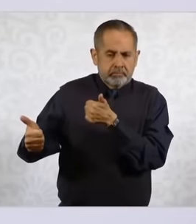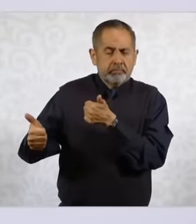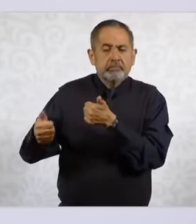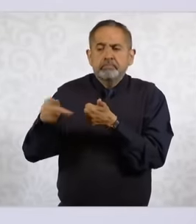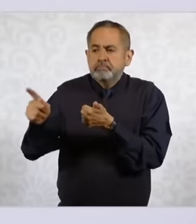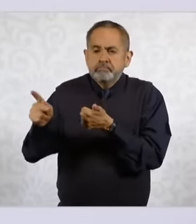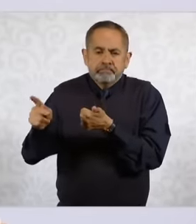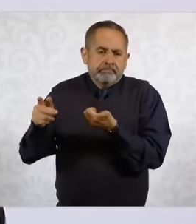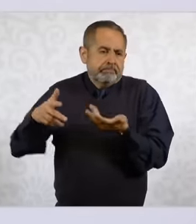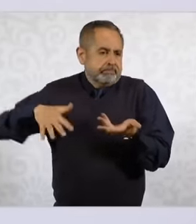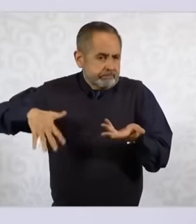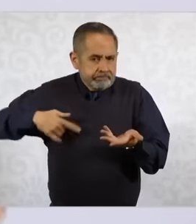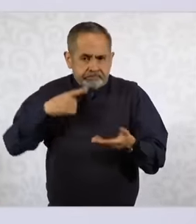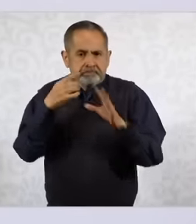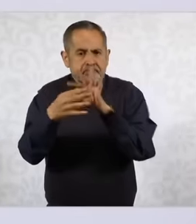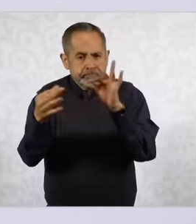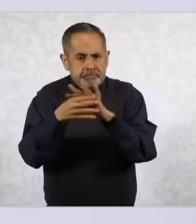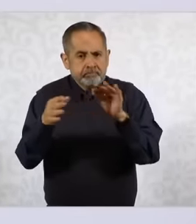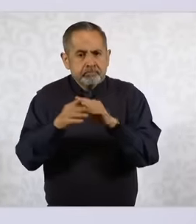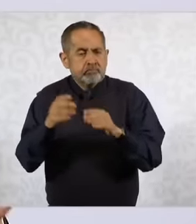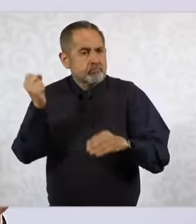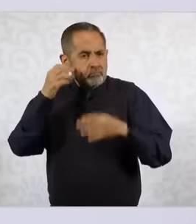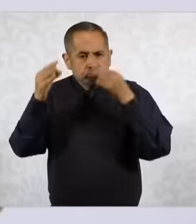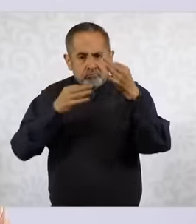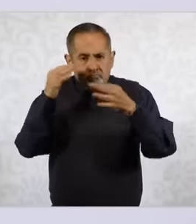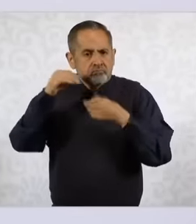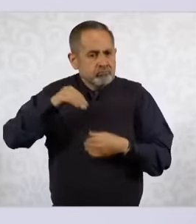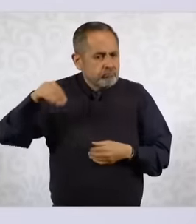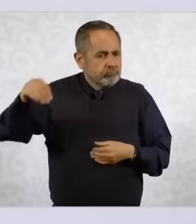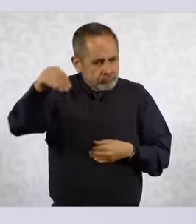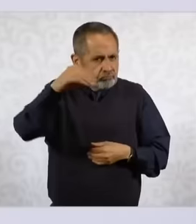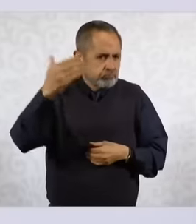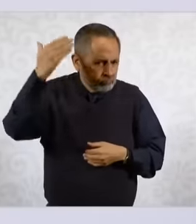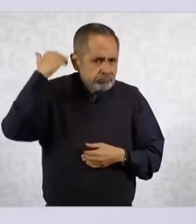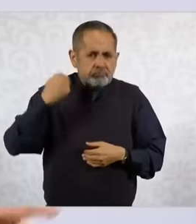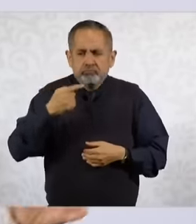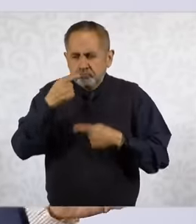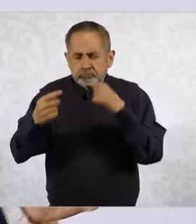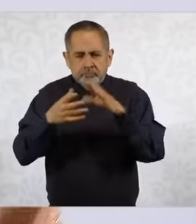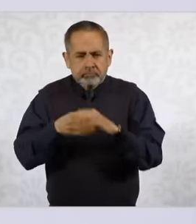stated from her moment in the campaign, as we did in the city government when